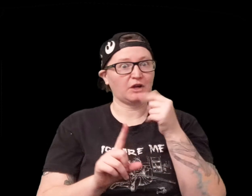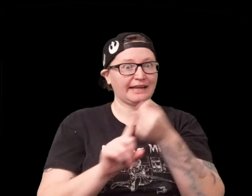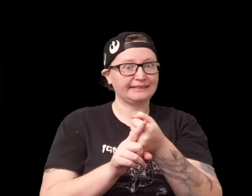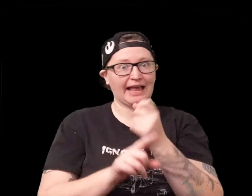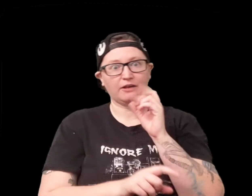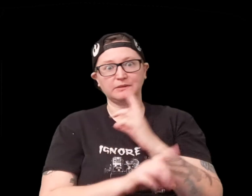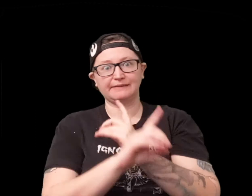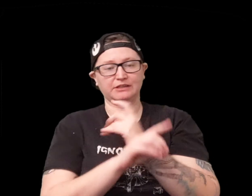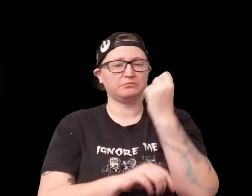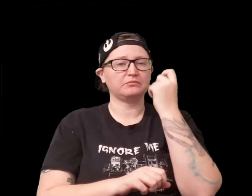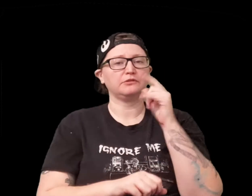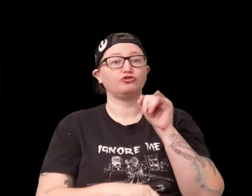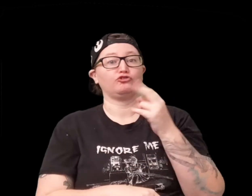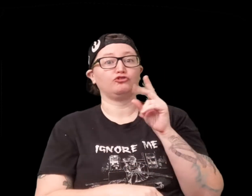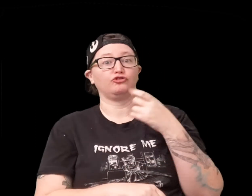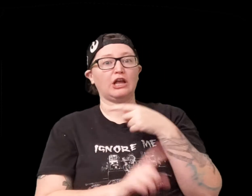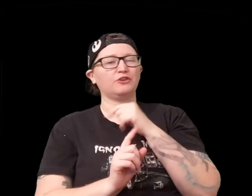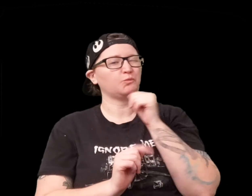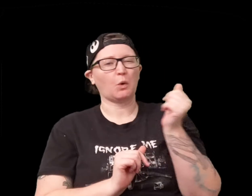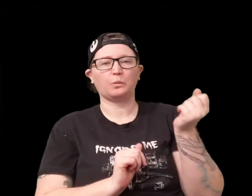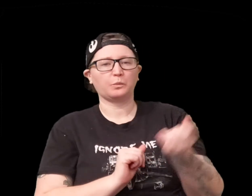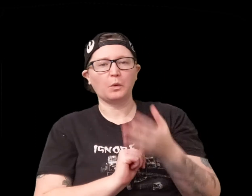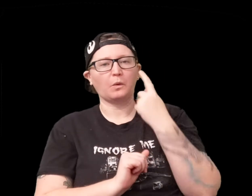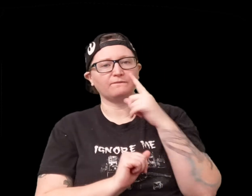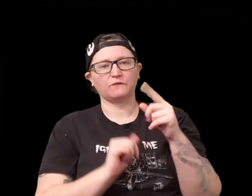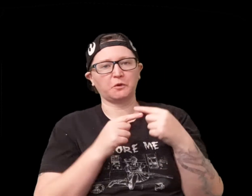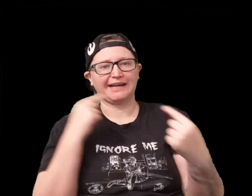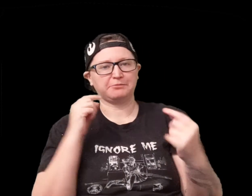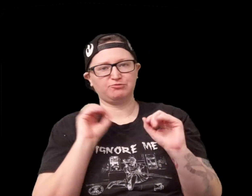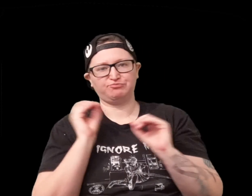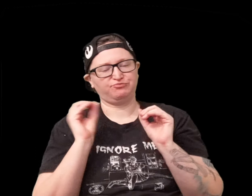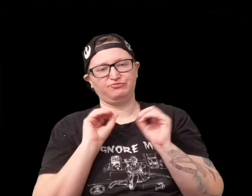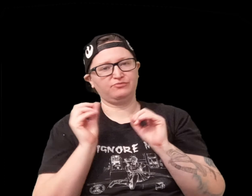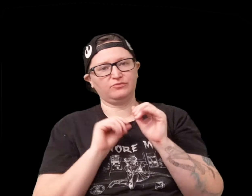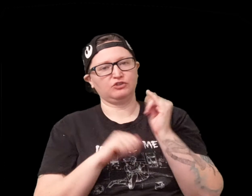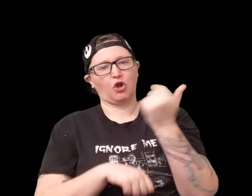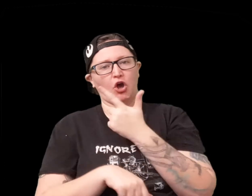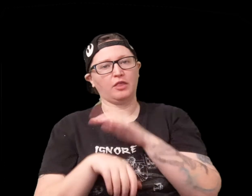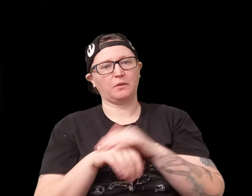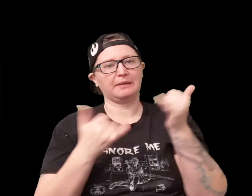so once you've rolled for damage or defense and the judge does not roll for enemy